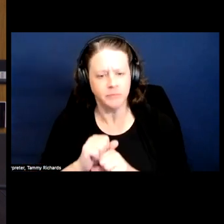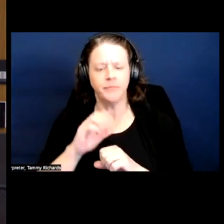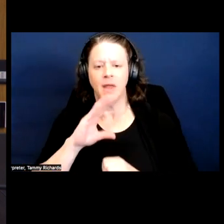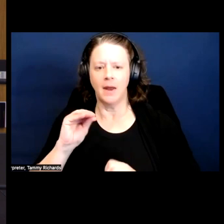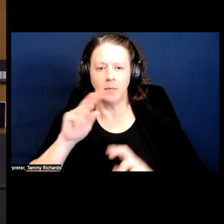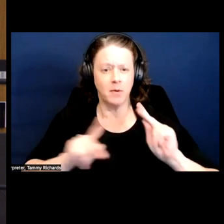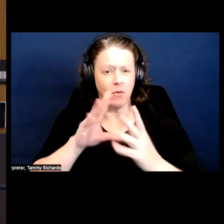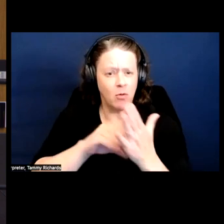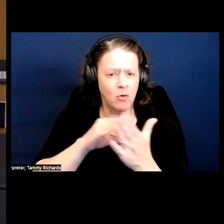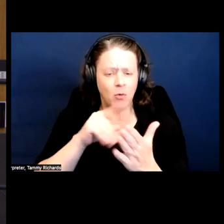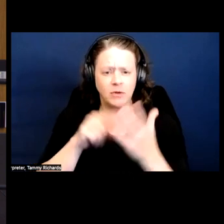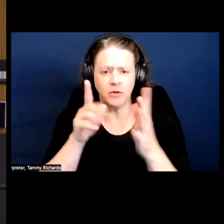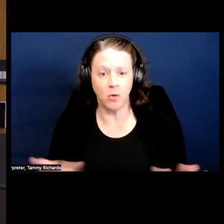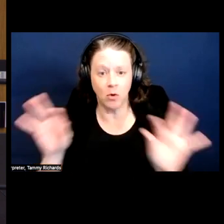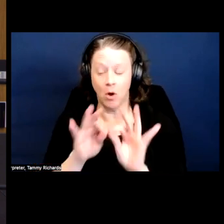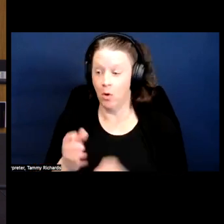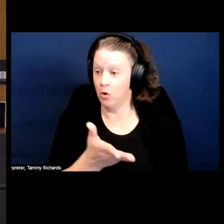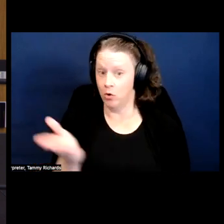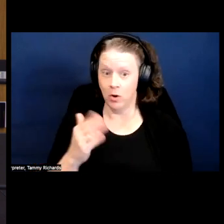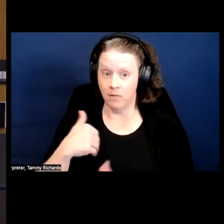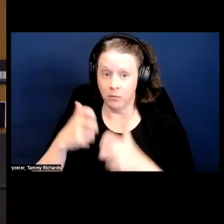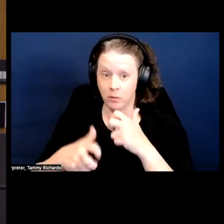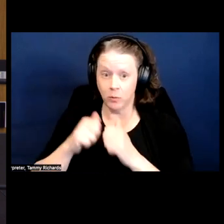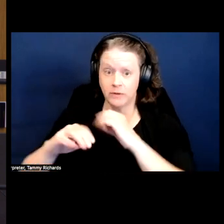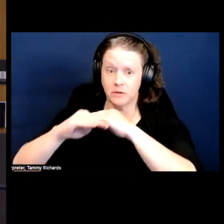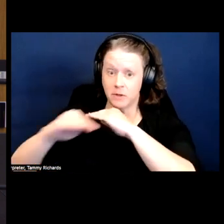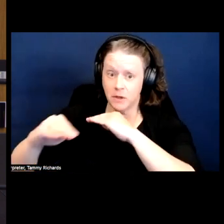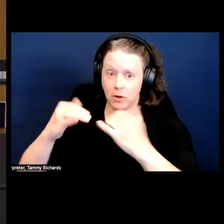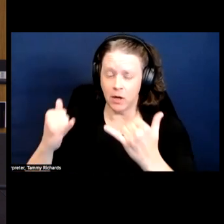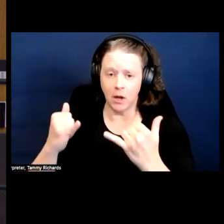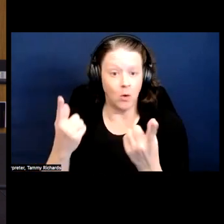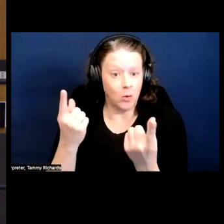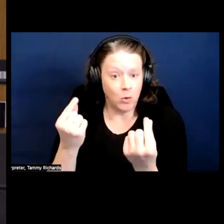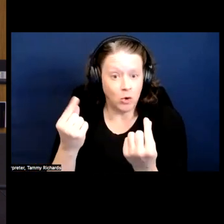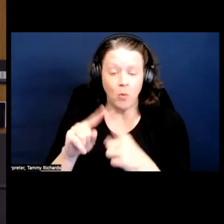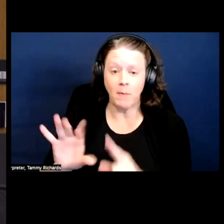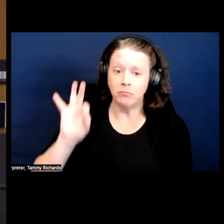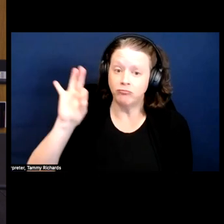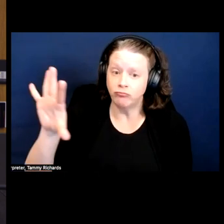Like, hey, you're having trouble with your disability right now, here's a website with a whole bunch of pains.